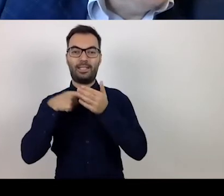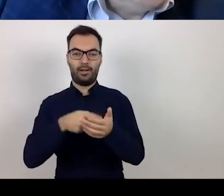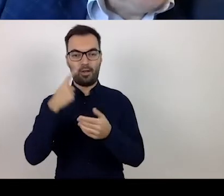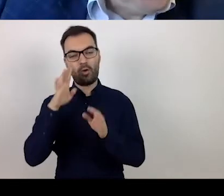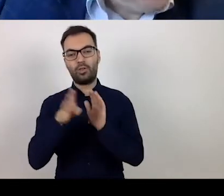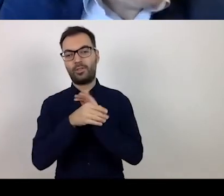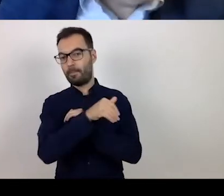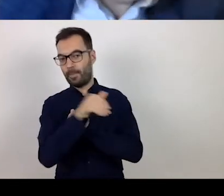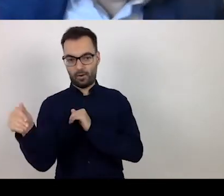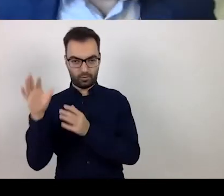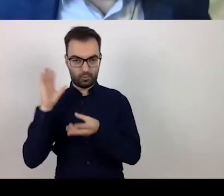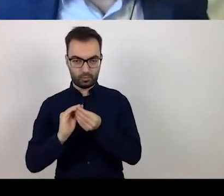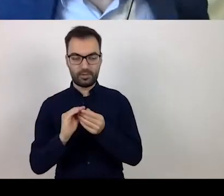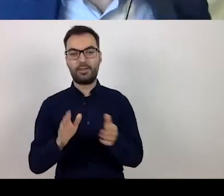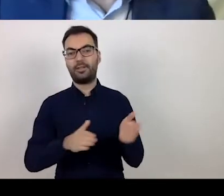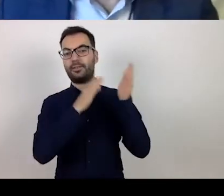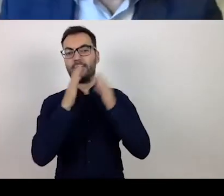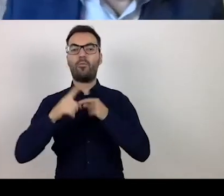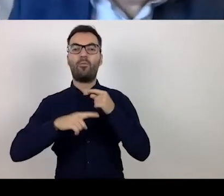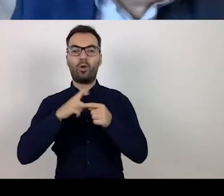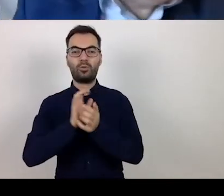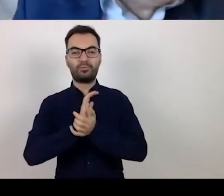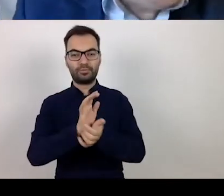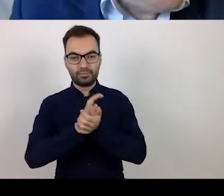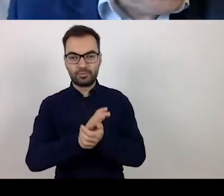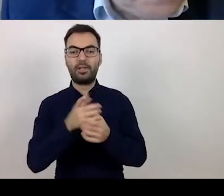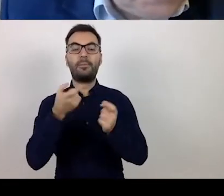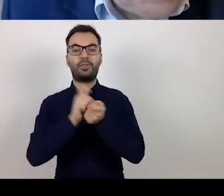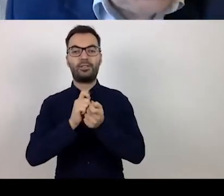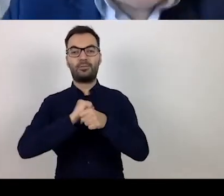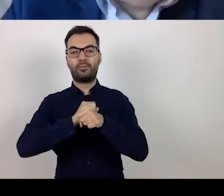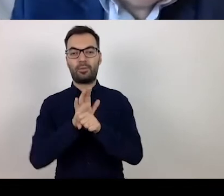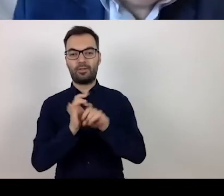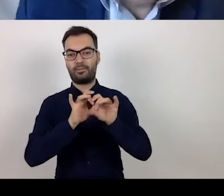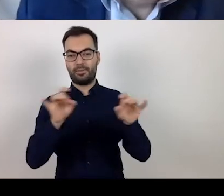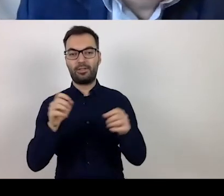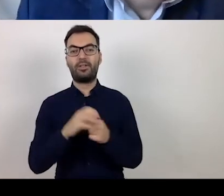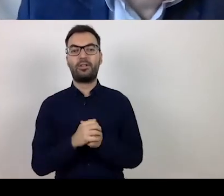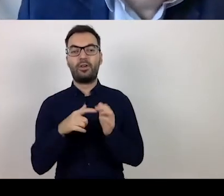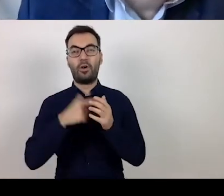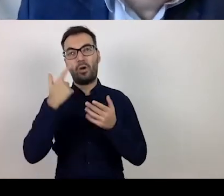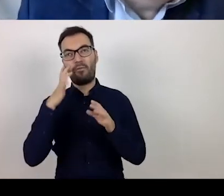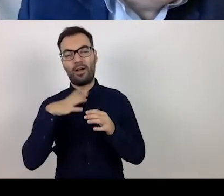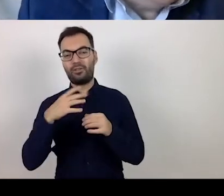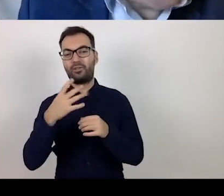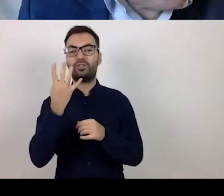As for the production of equipment for fighting the COVID-19 epidemic, about 4.3 million zlotys.